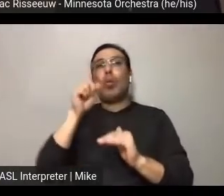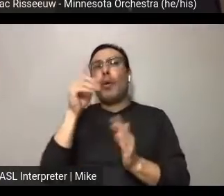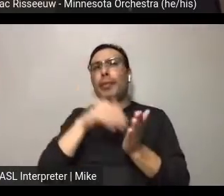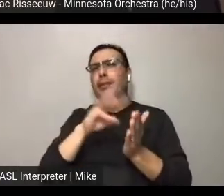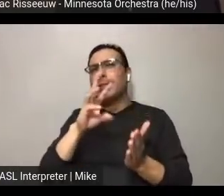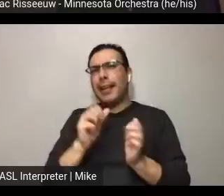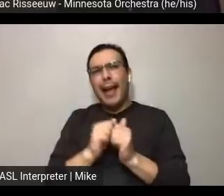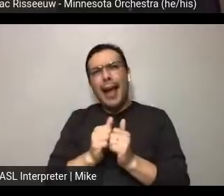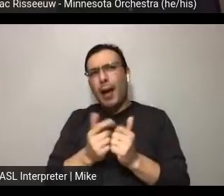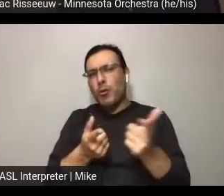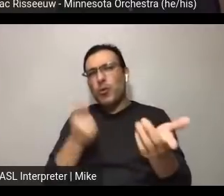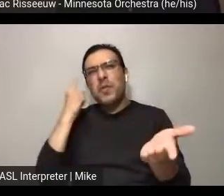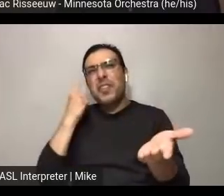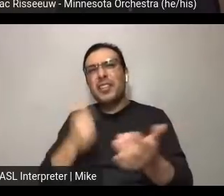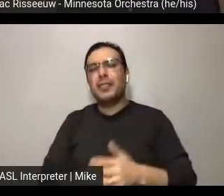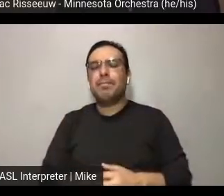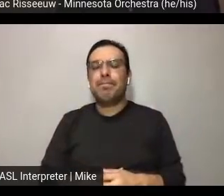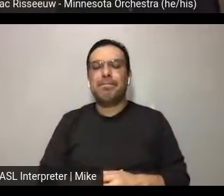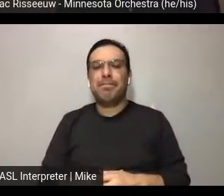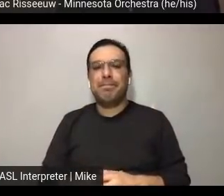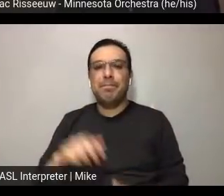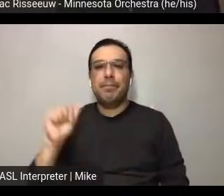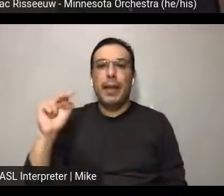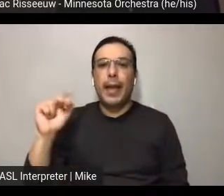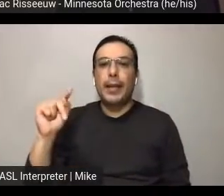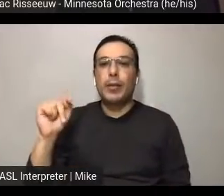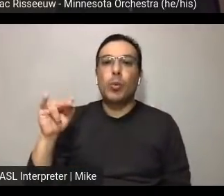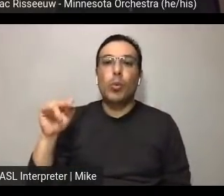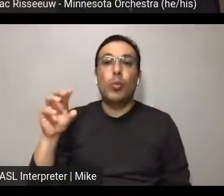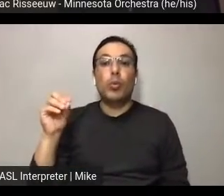ANTONIO DAVIS, JR.: I think... our digital audience was able to...